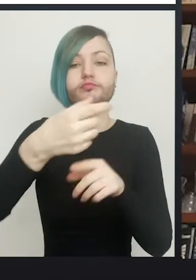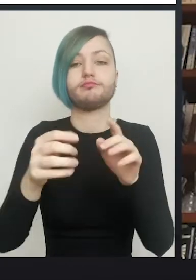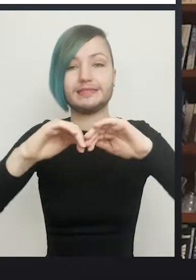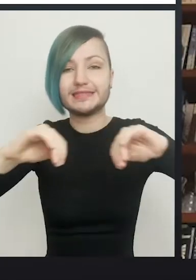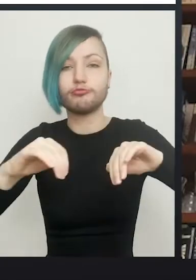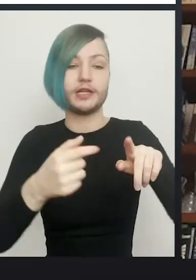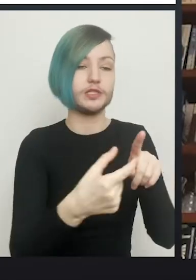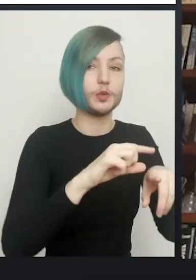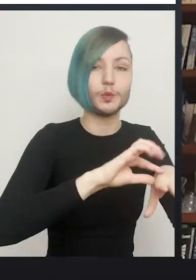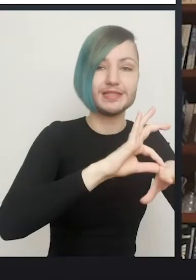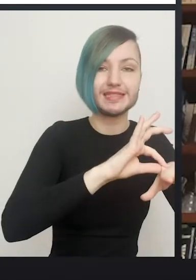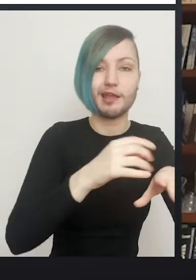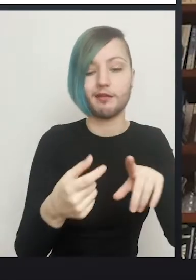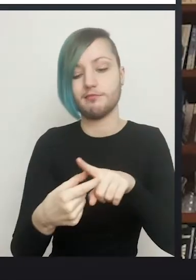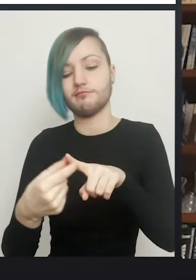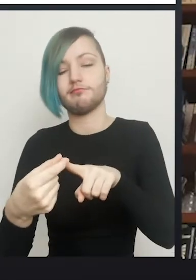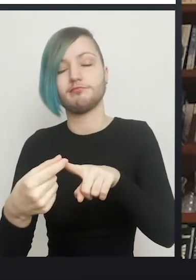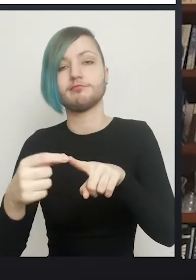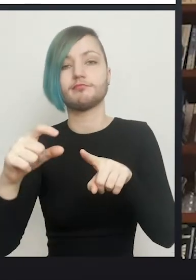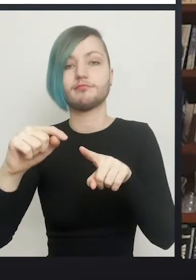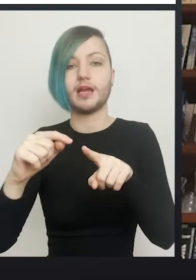Then you've cut away the bulk, the flesh of the penis,